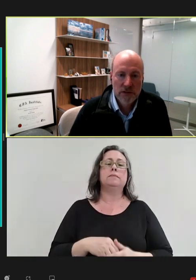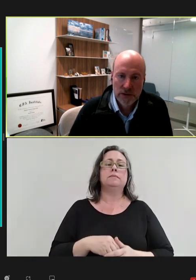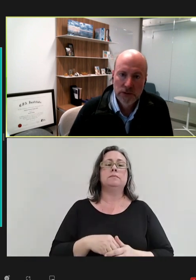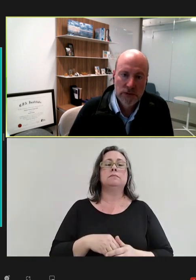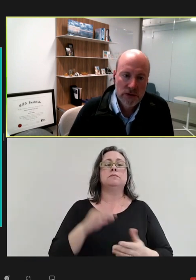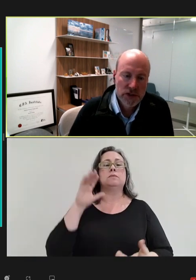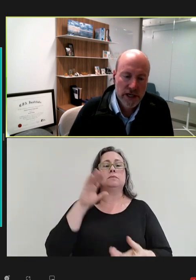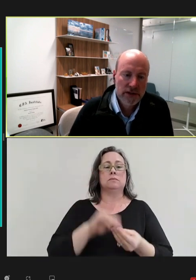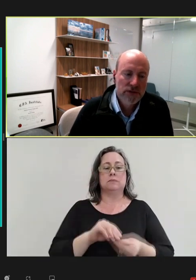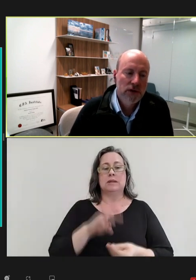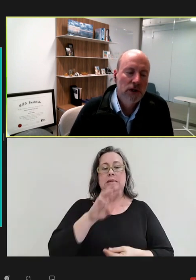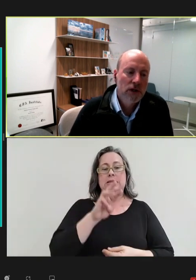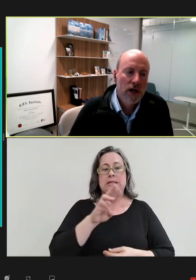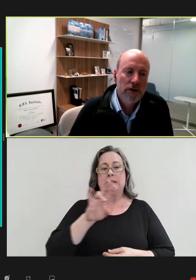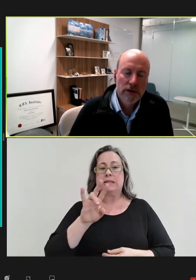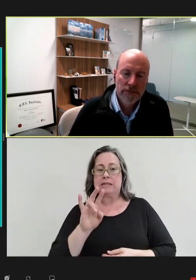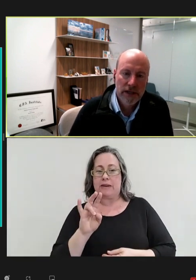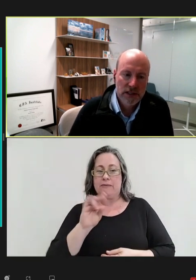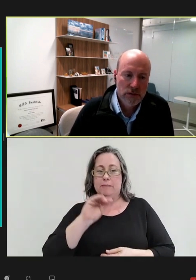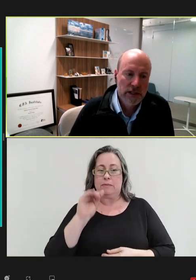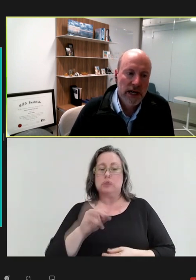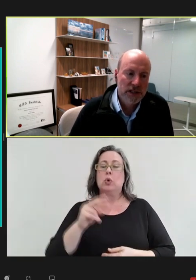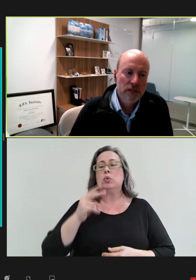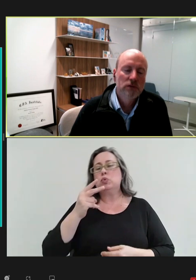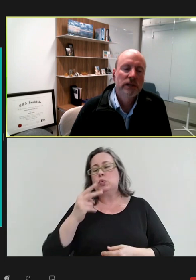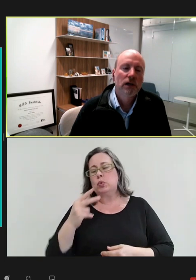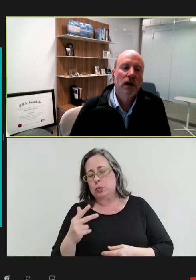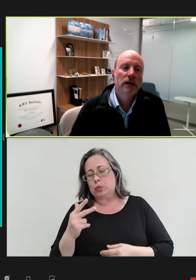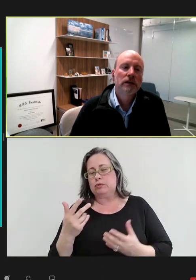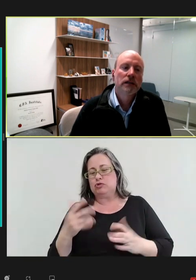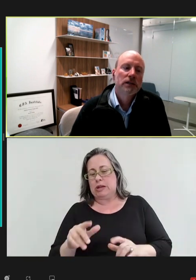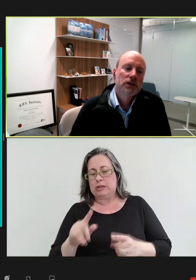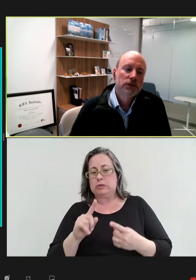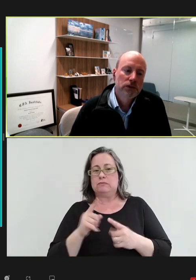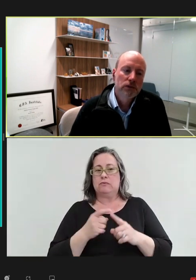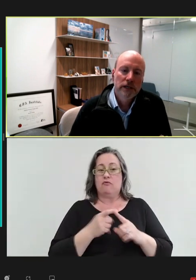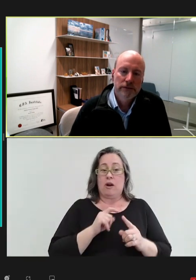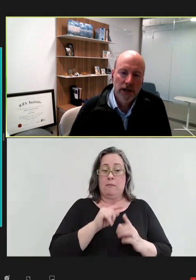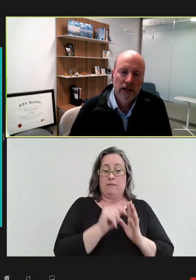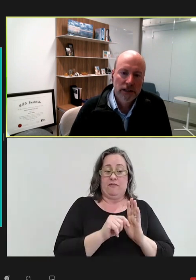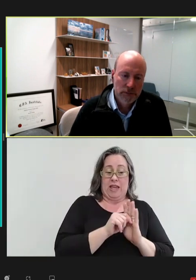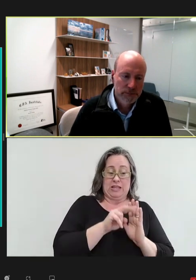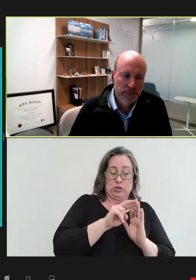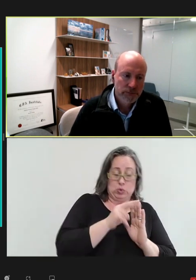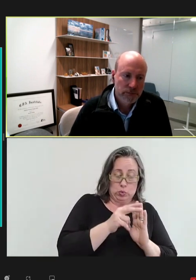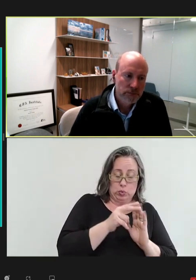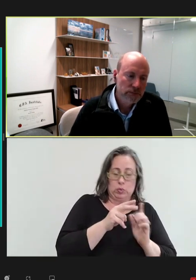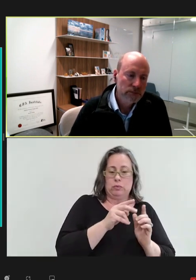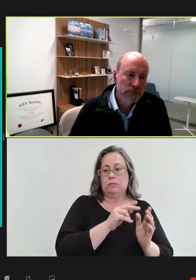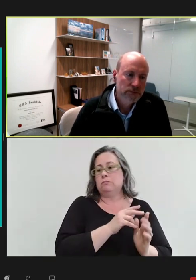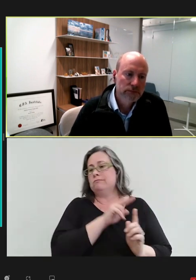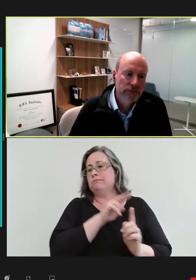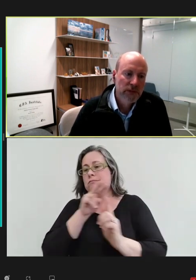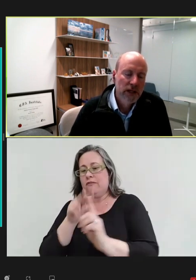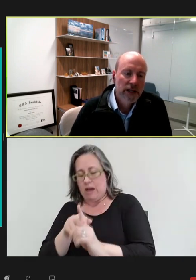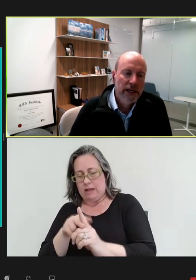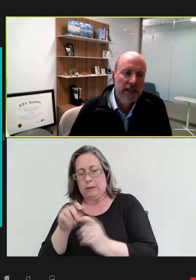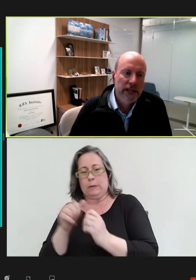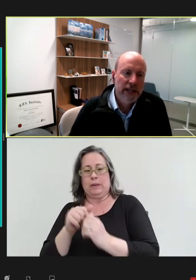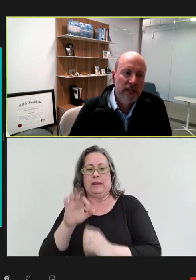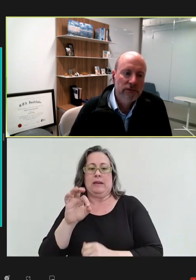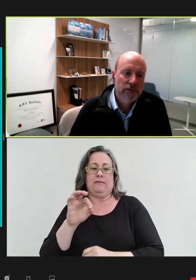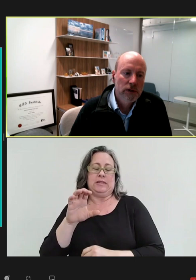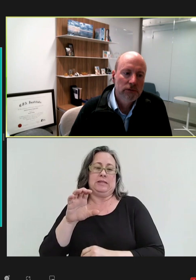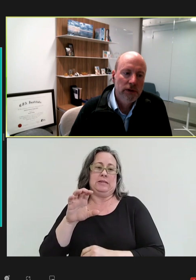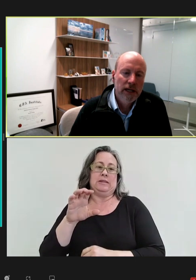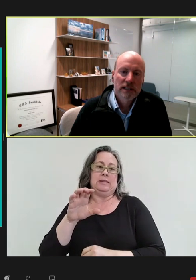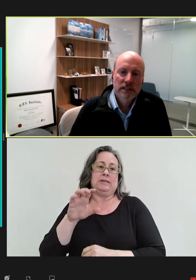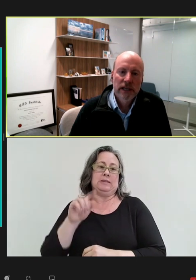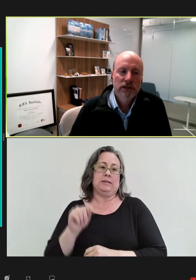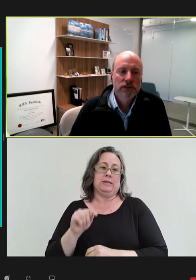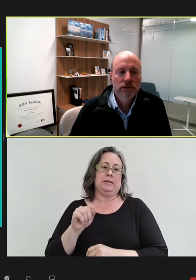a two-thirds chance of the phase three actually moving on to a filing. And at that filing stage,